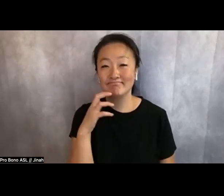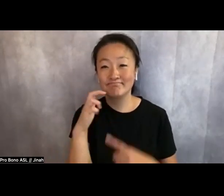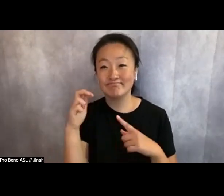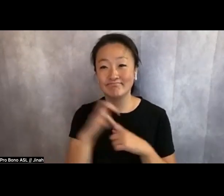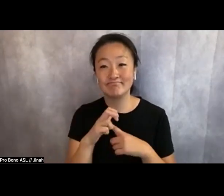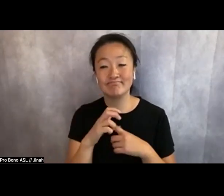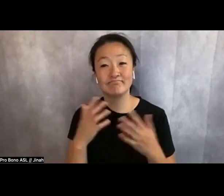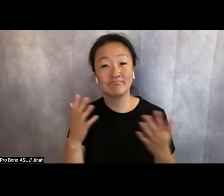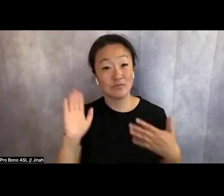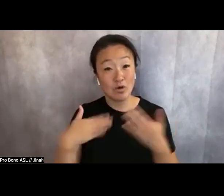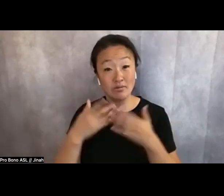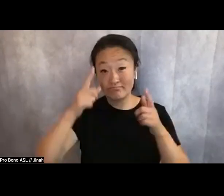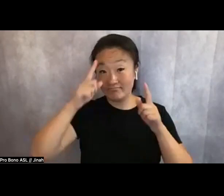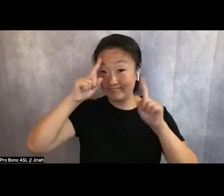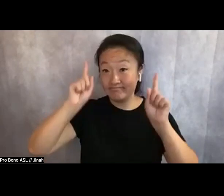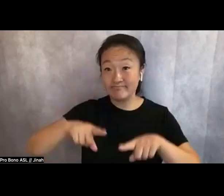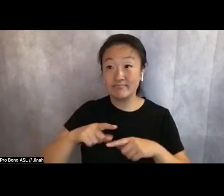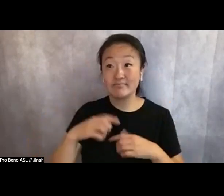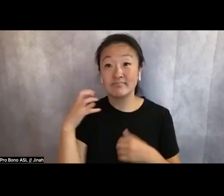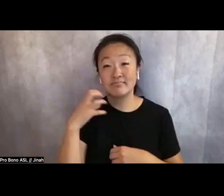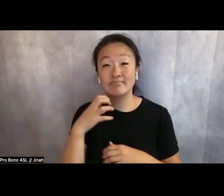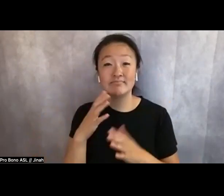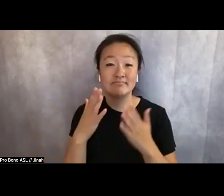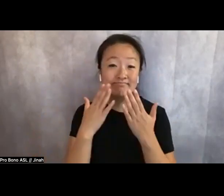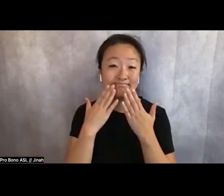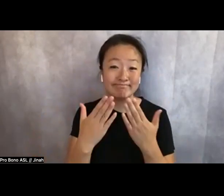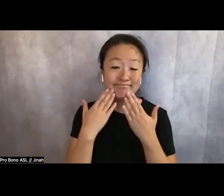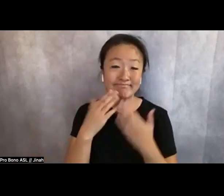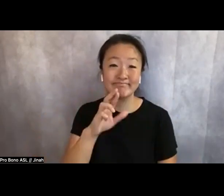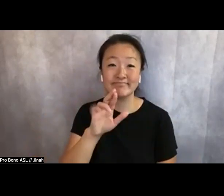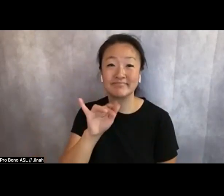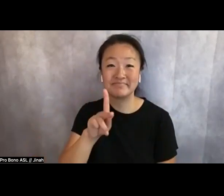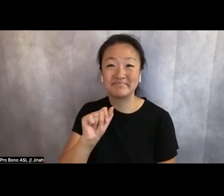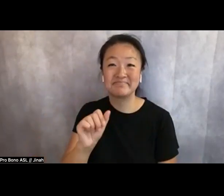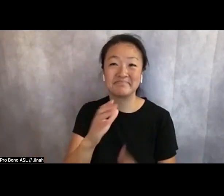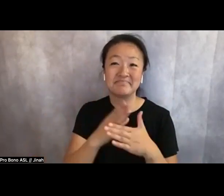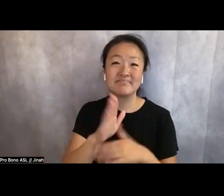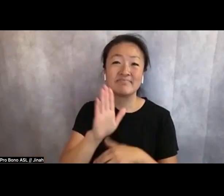I think we all agree. Oh my gosh, thank you Ryka for sharing your work and your